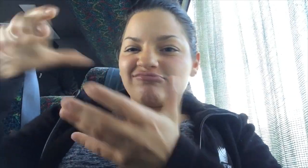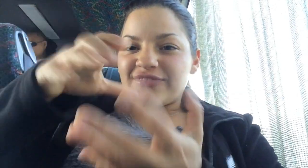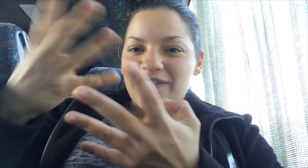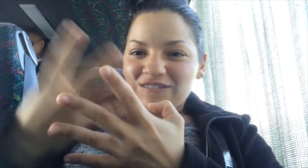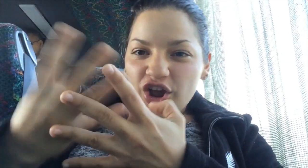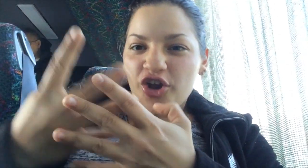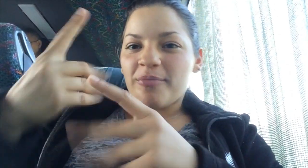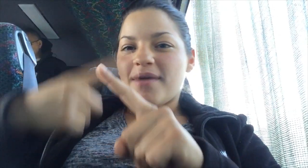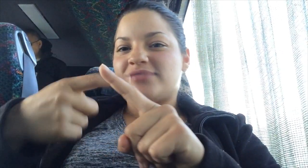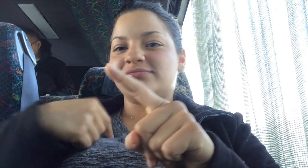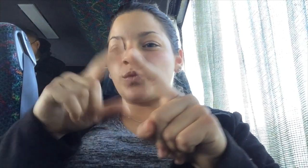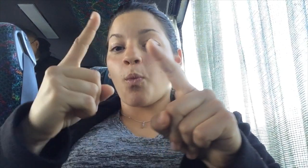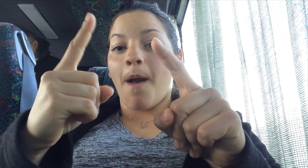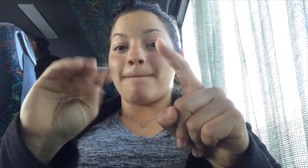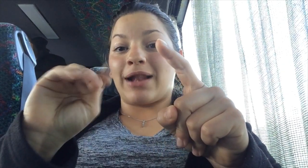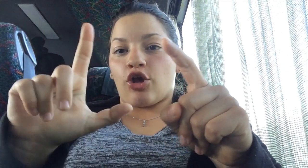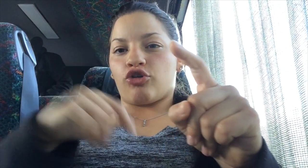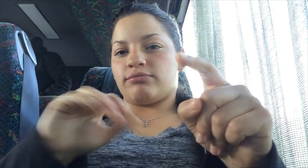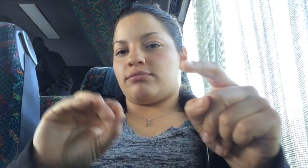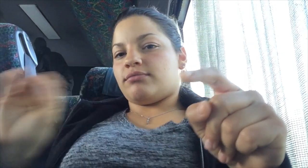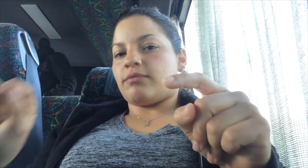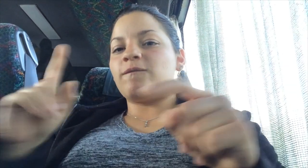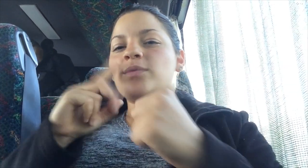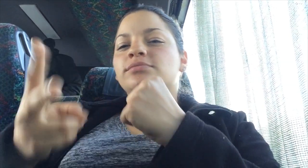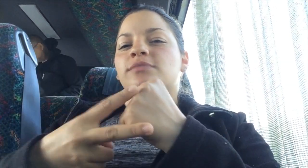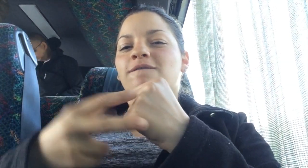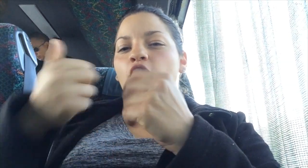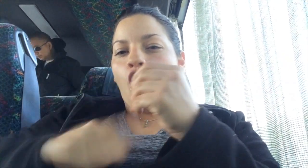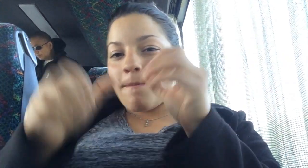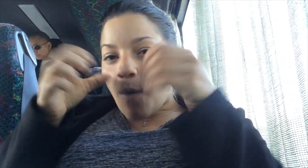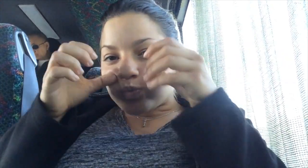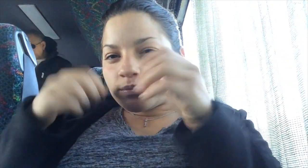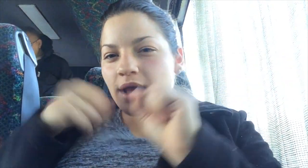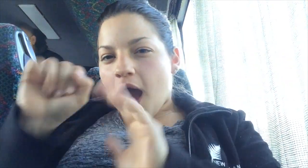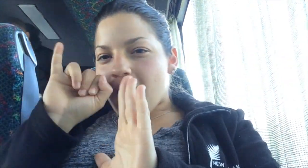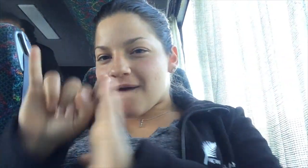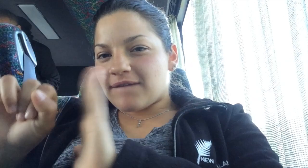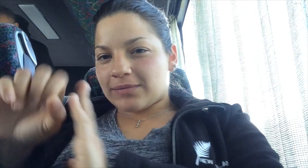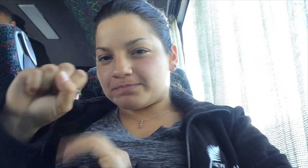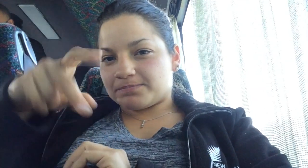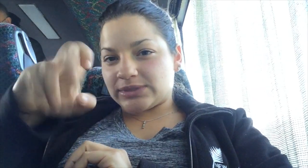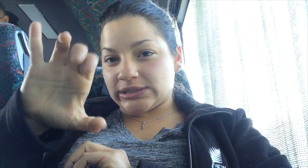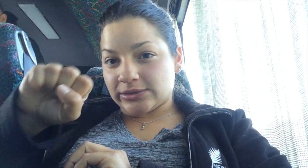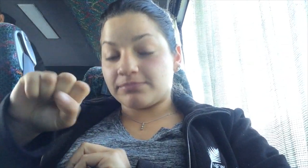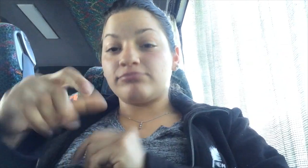I drained it through a filter, and put aside 1 mL to put under the microscope so I could identify some species.